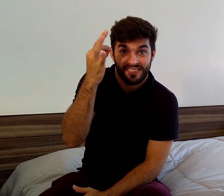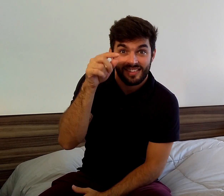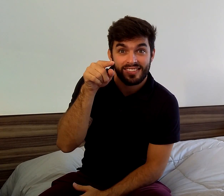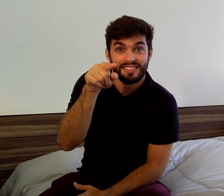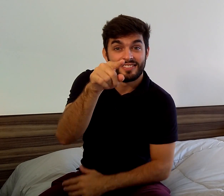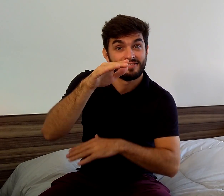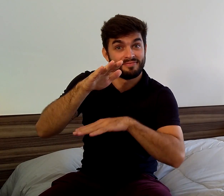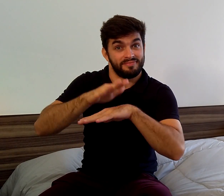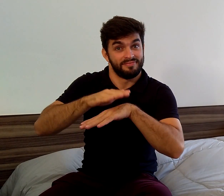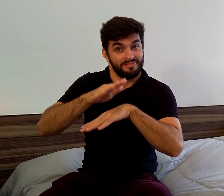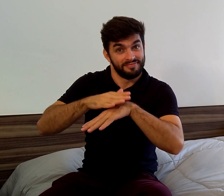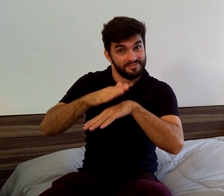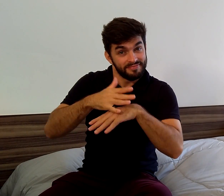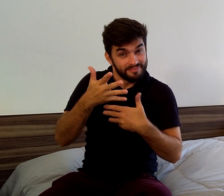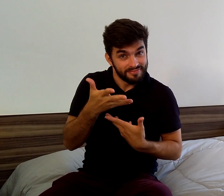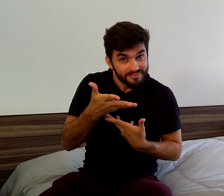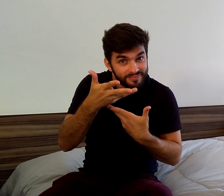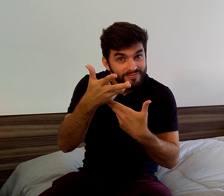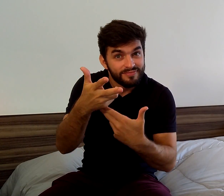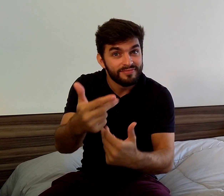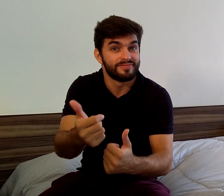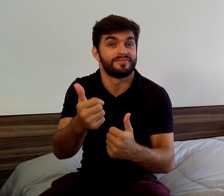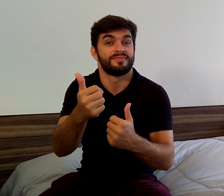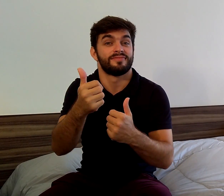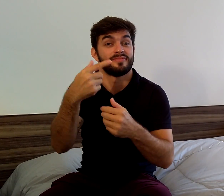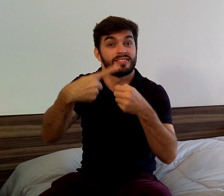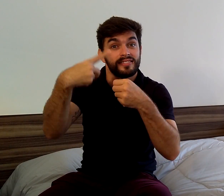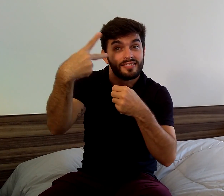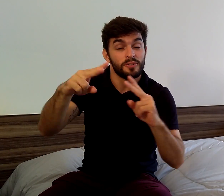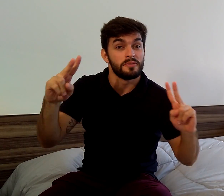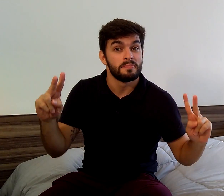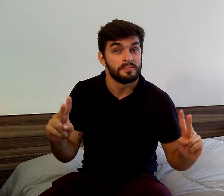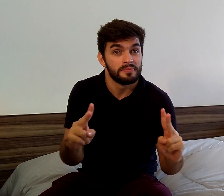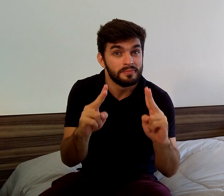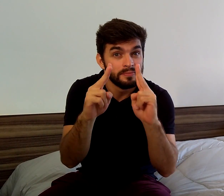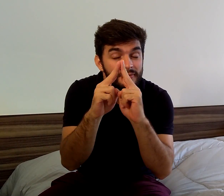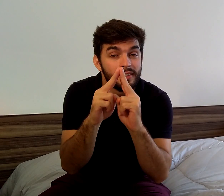If I would like to visit her in Paris,